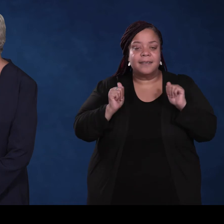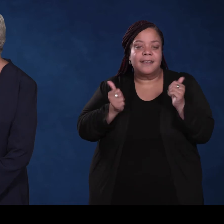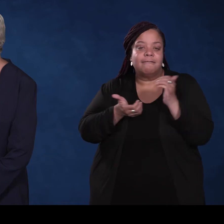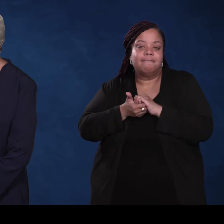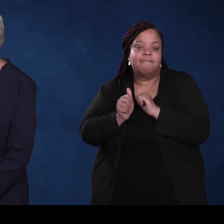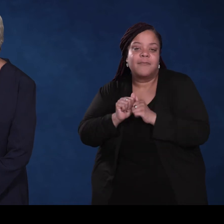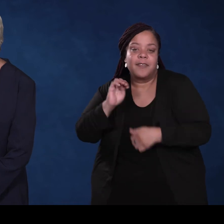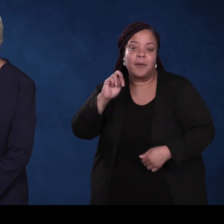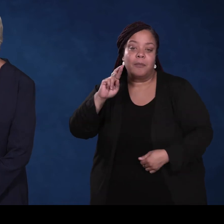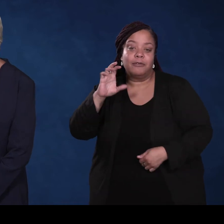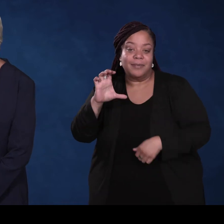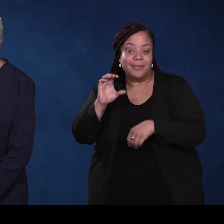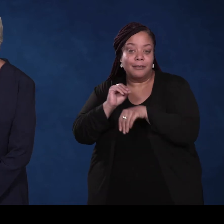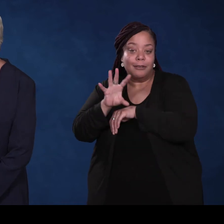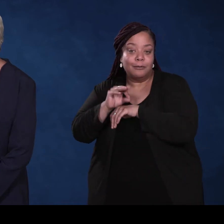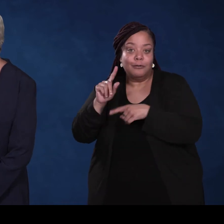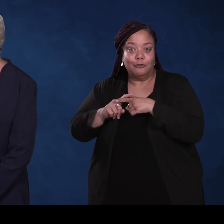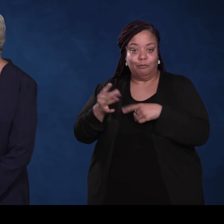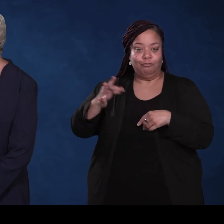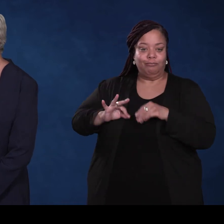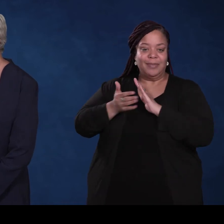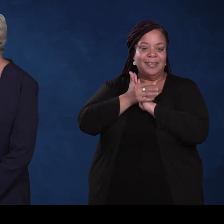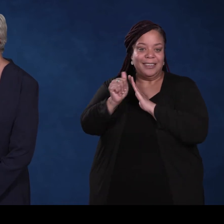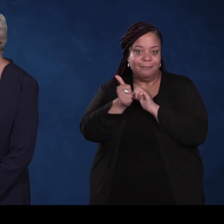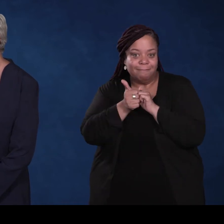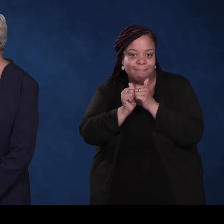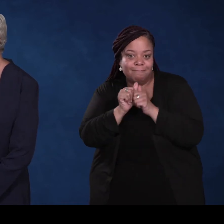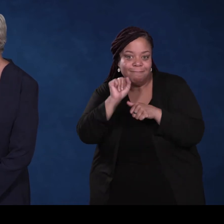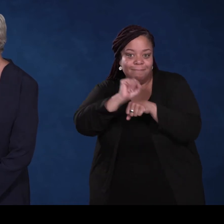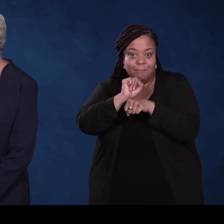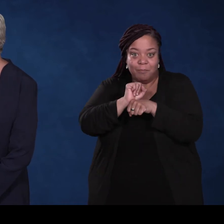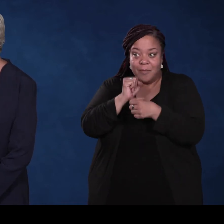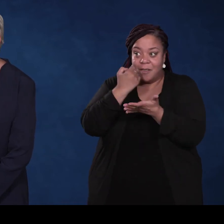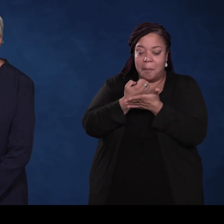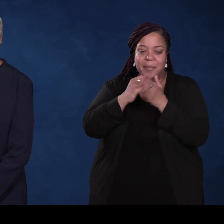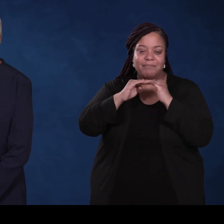MRC Counselors, to gain skills for competitive employment and economic stability.